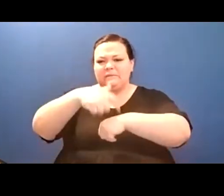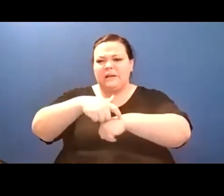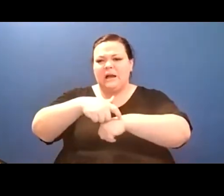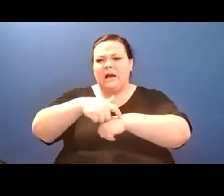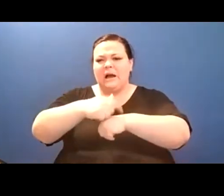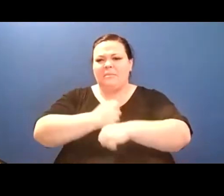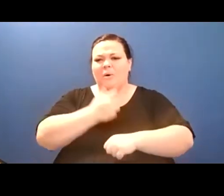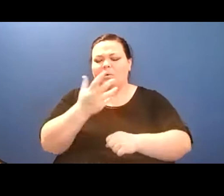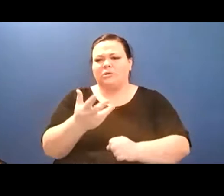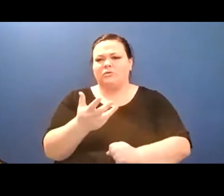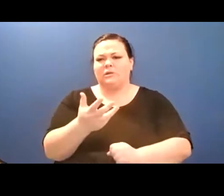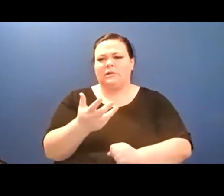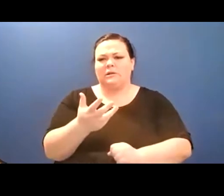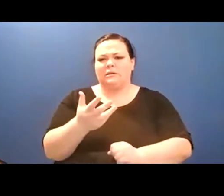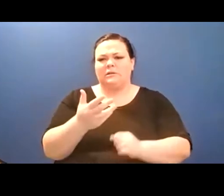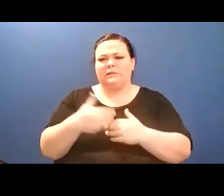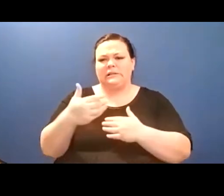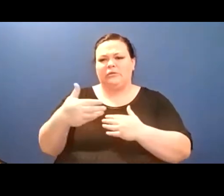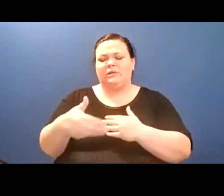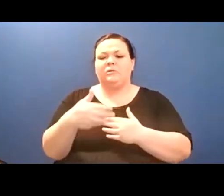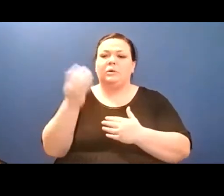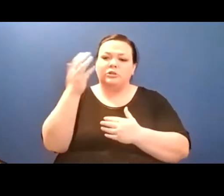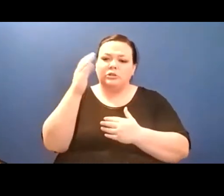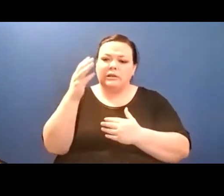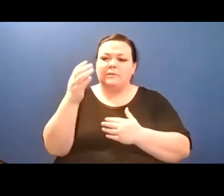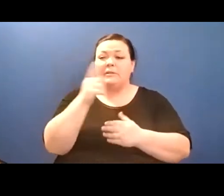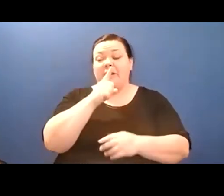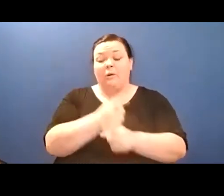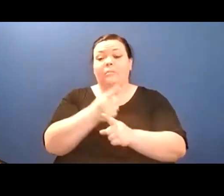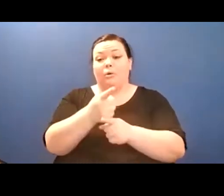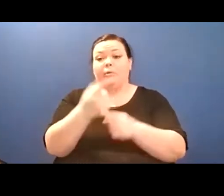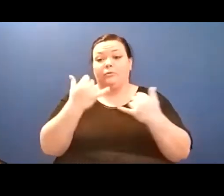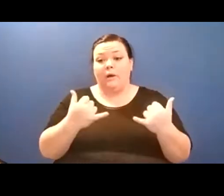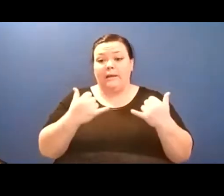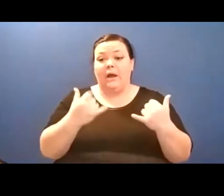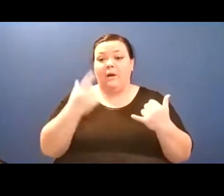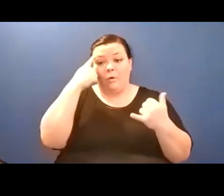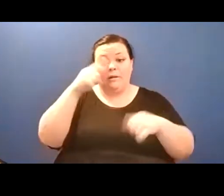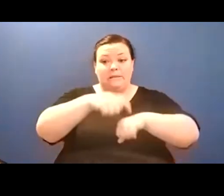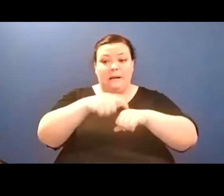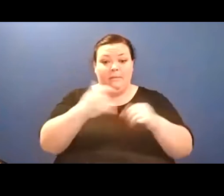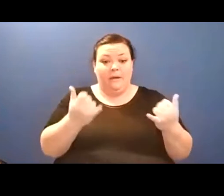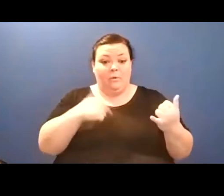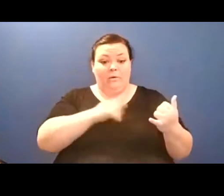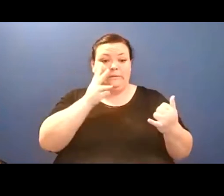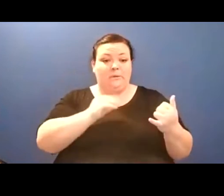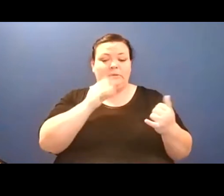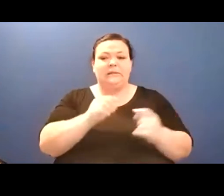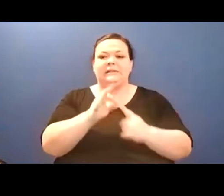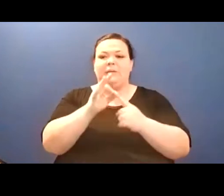you film it unused to the climate and the faces turning like leaves in a blue autumn./ Maybe